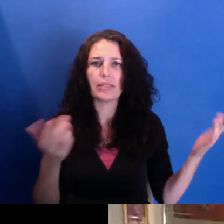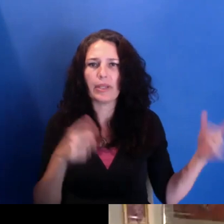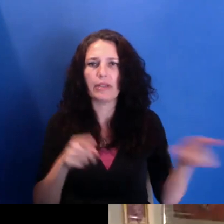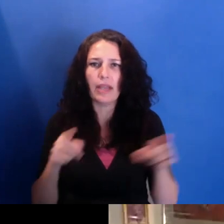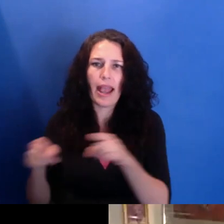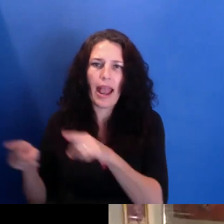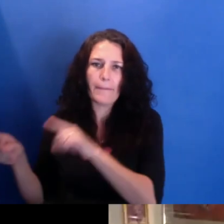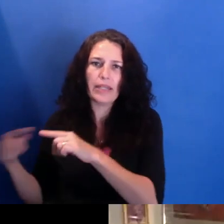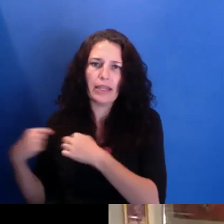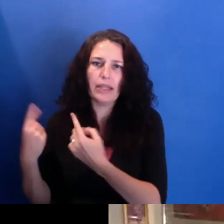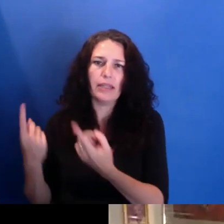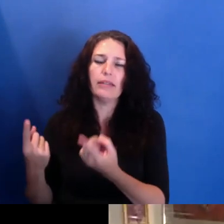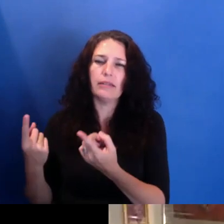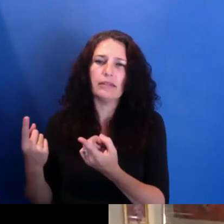we have to make sure that these institutions